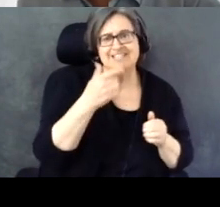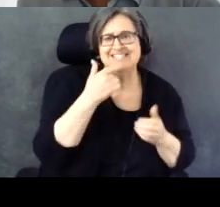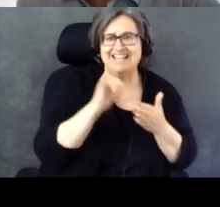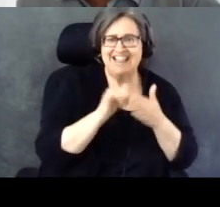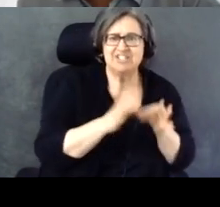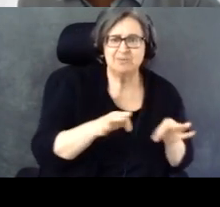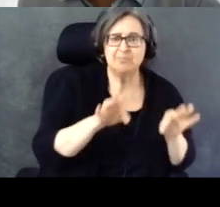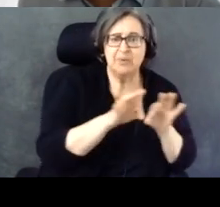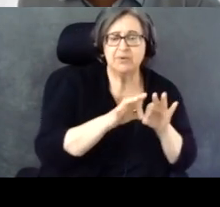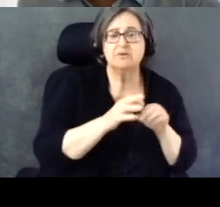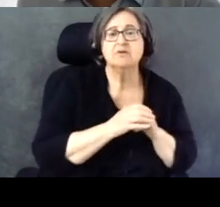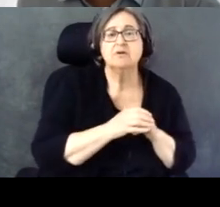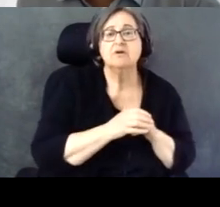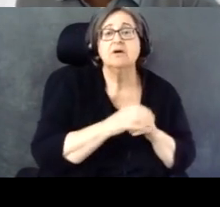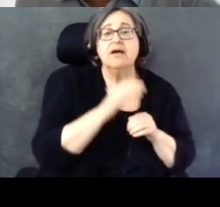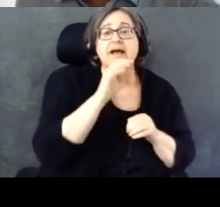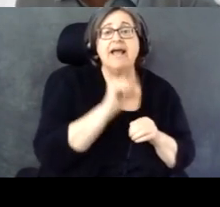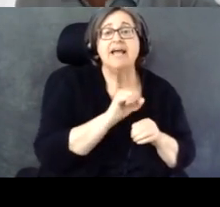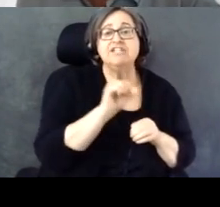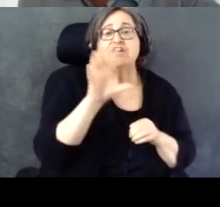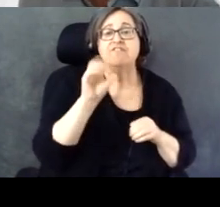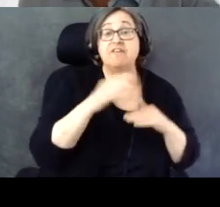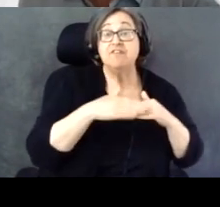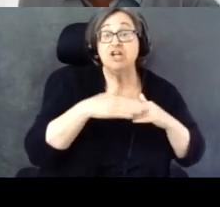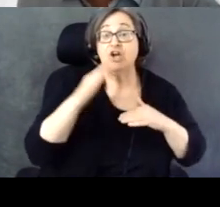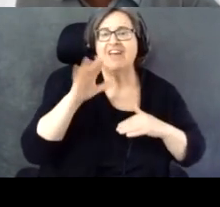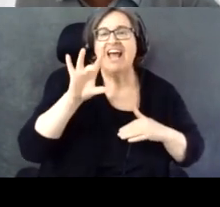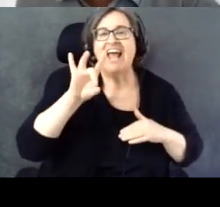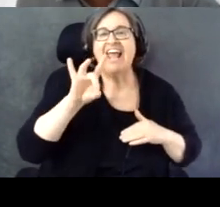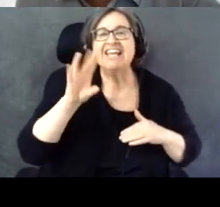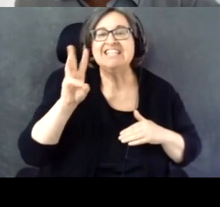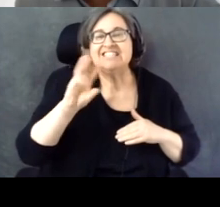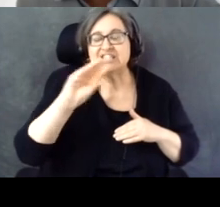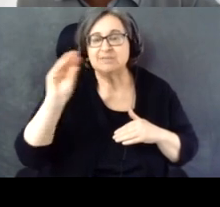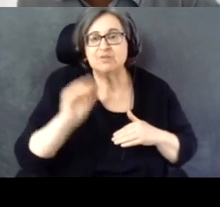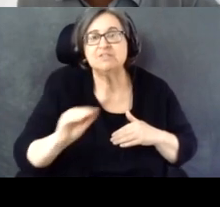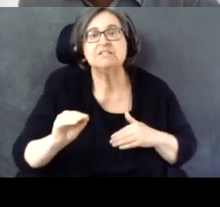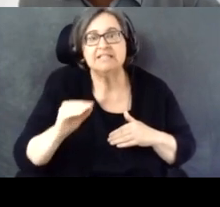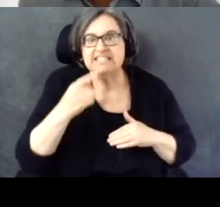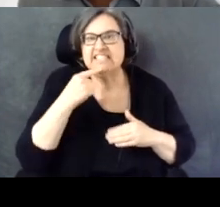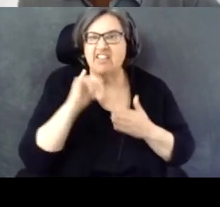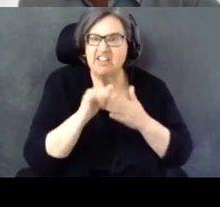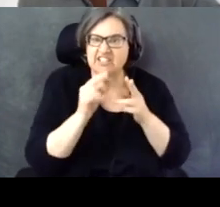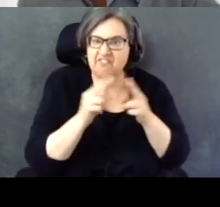Among age 50 and up. And 86% are rated as very important.